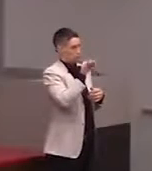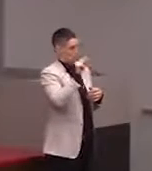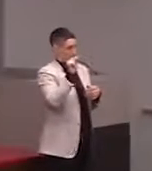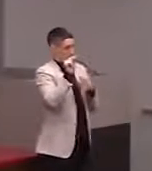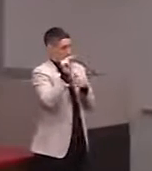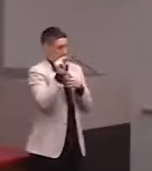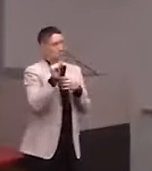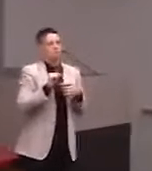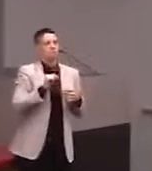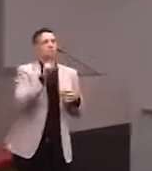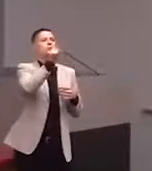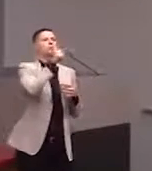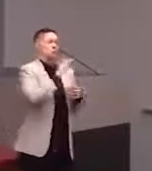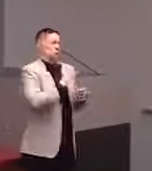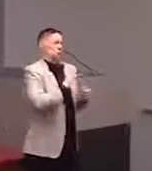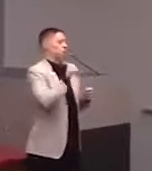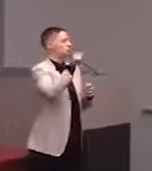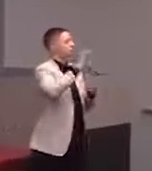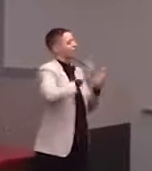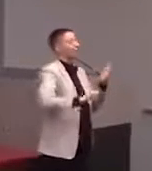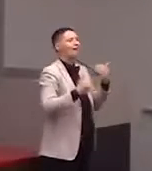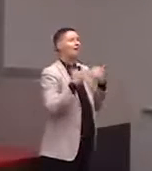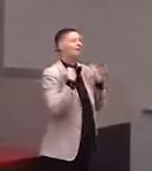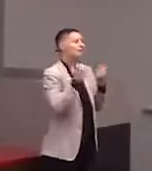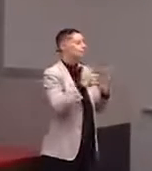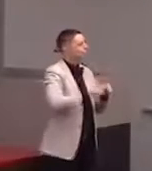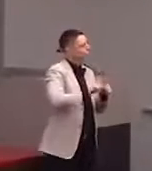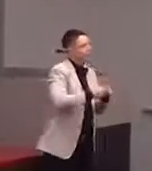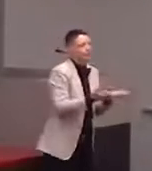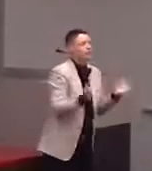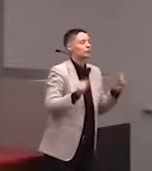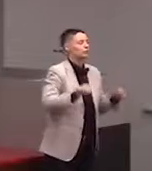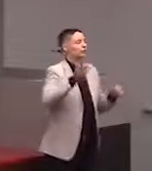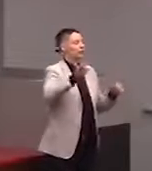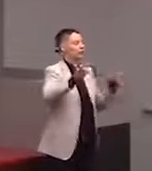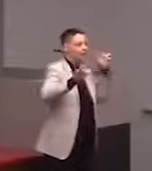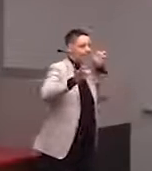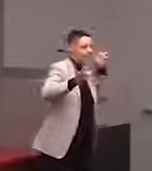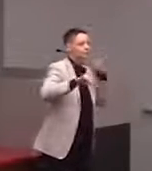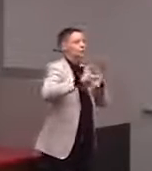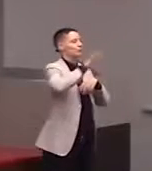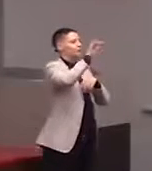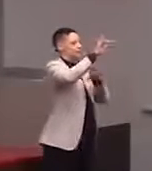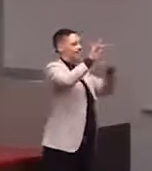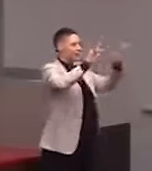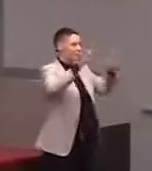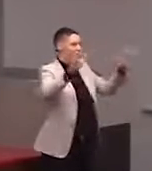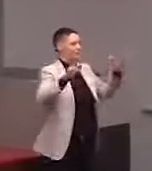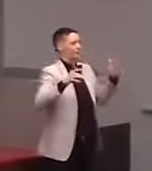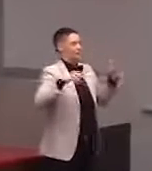so they had all these things that you could listen to and touch and sit on and feel sounds coming through your seat.